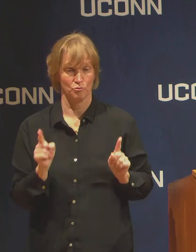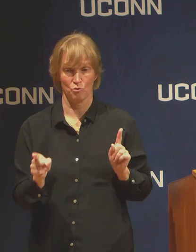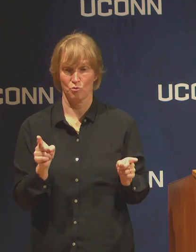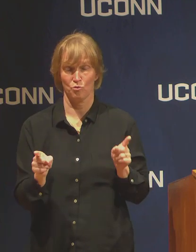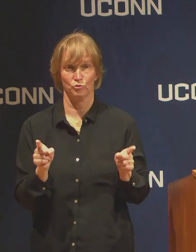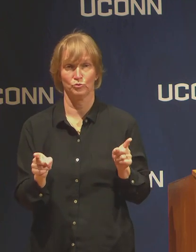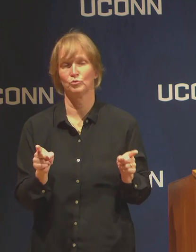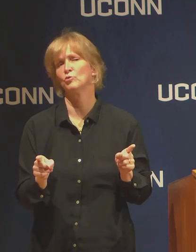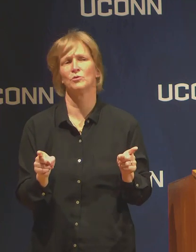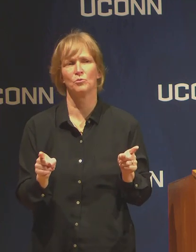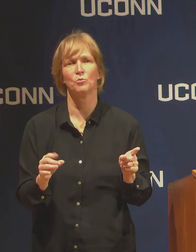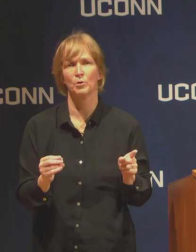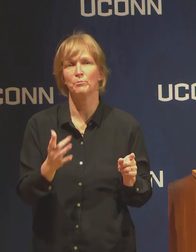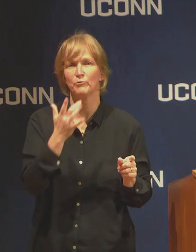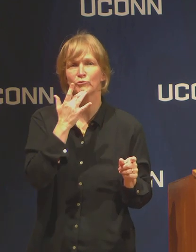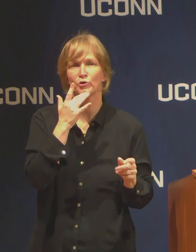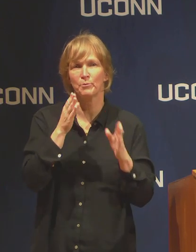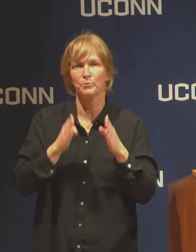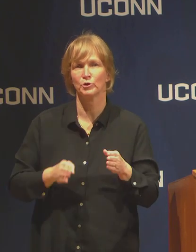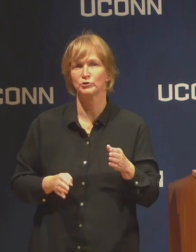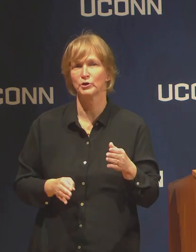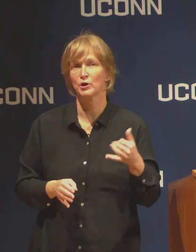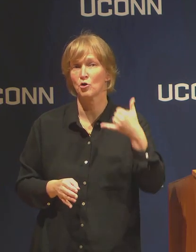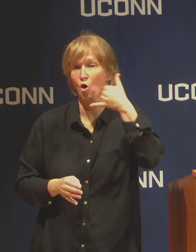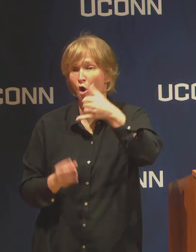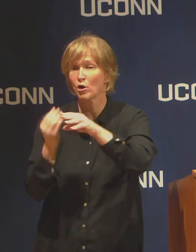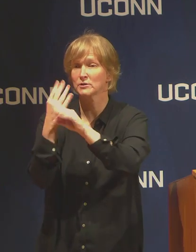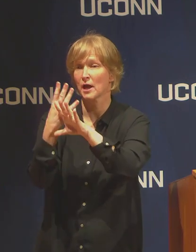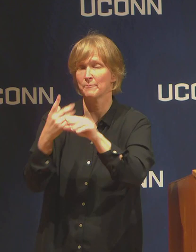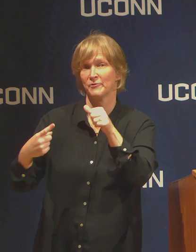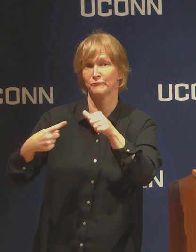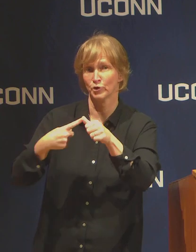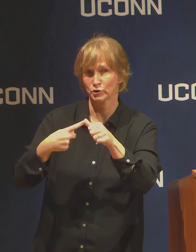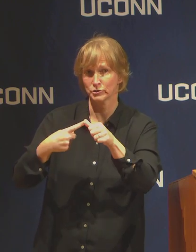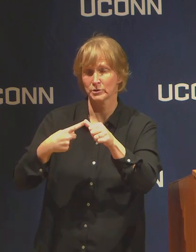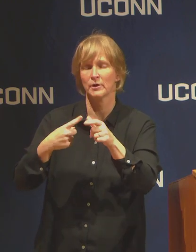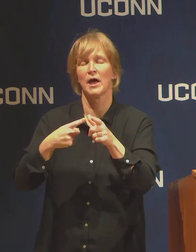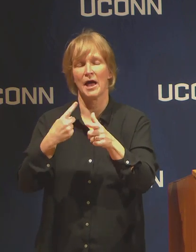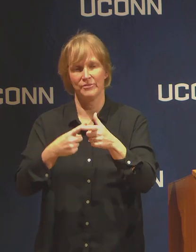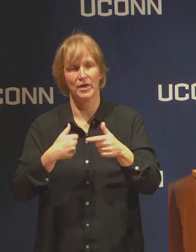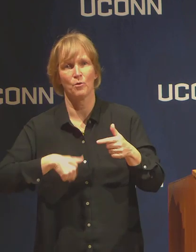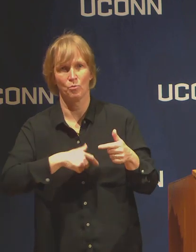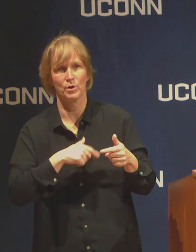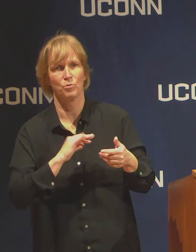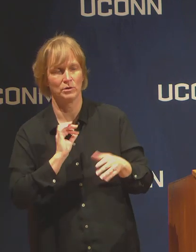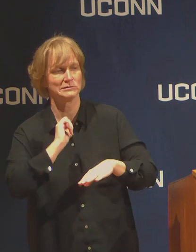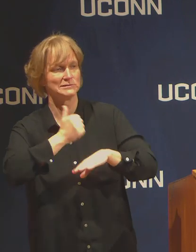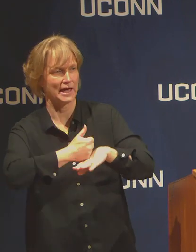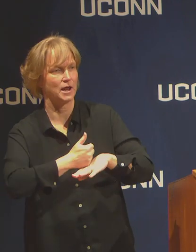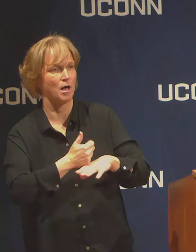prefer phone call in and then we will create telemedicine, means for us to interact with you.